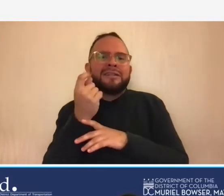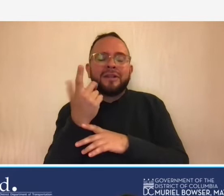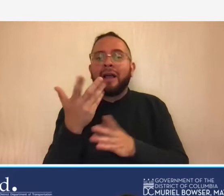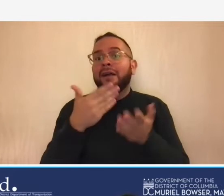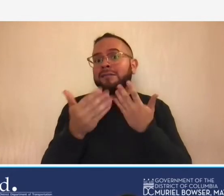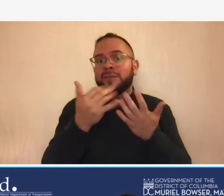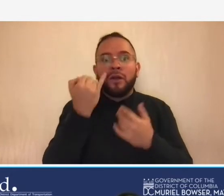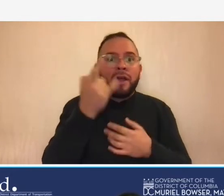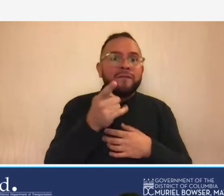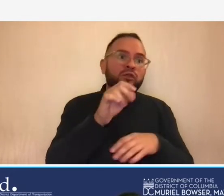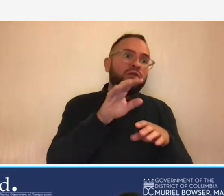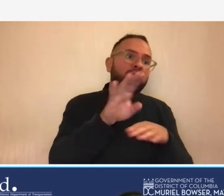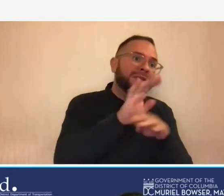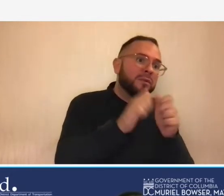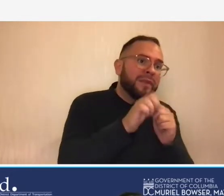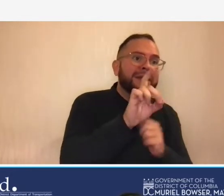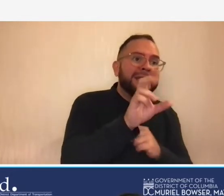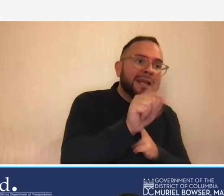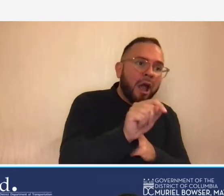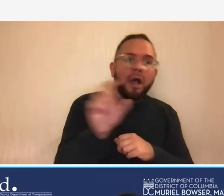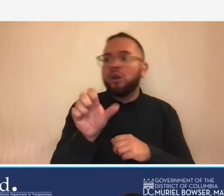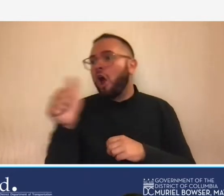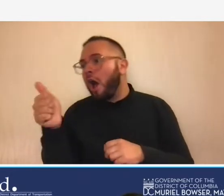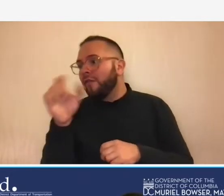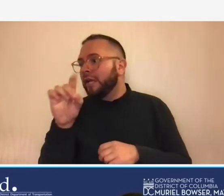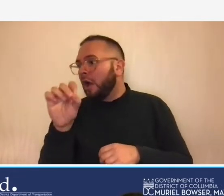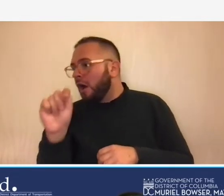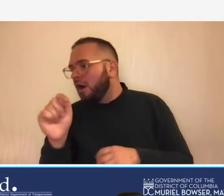business with all you know with other departments of transportation across the united states